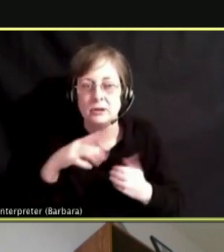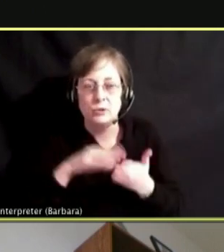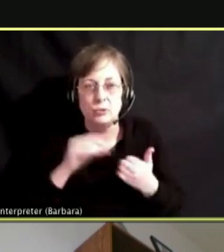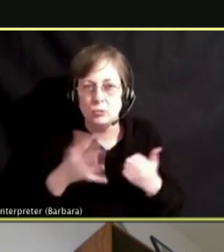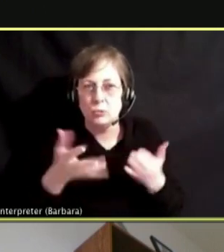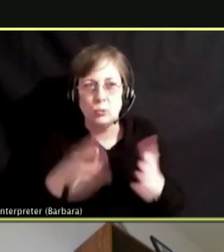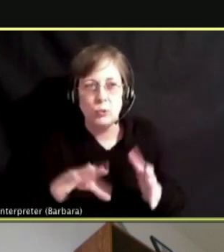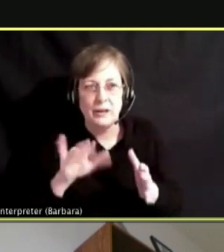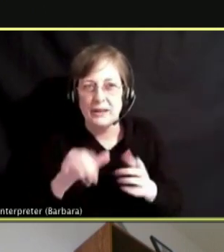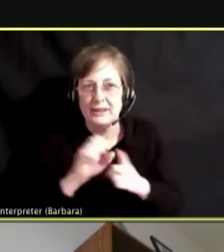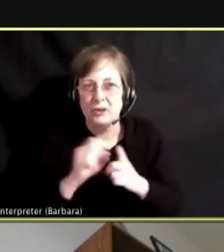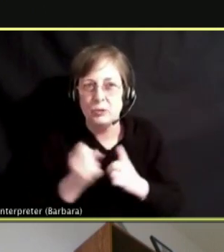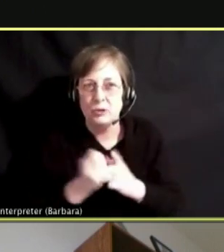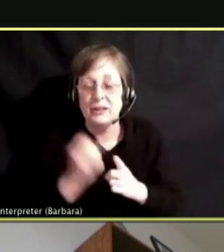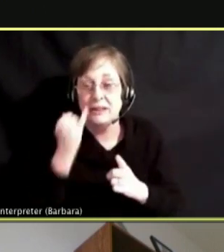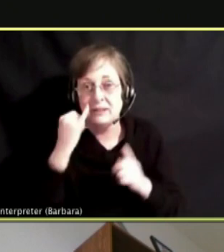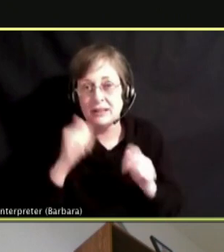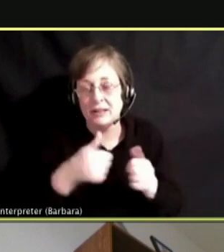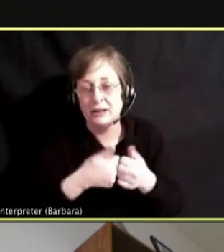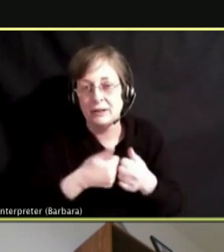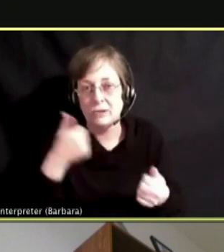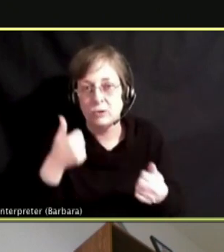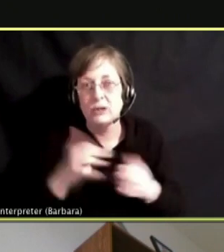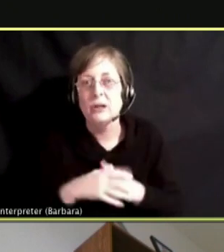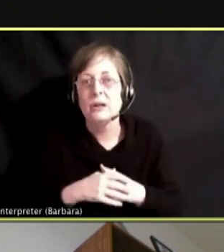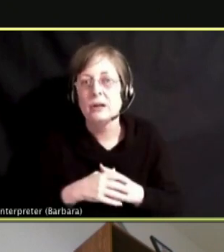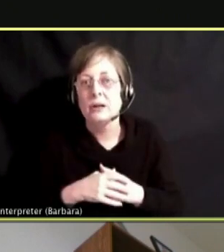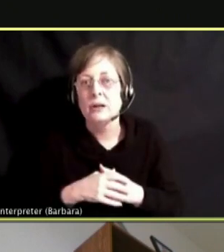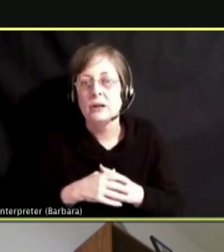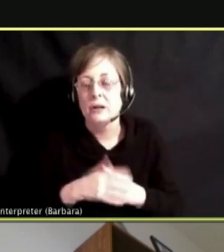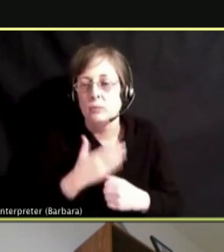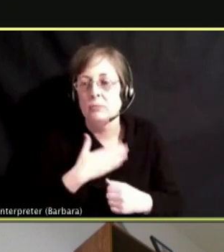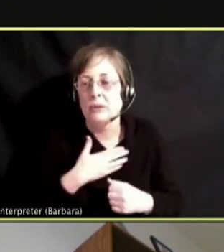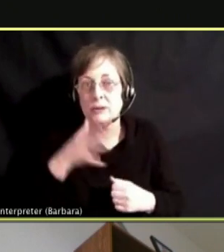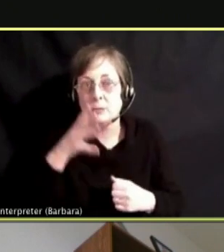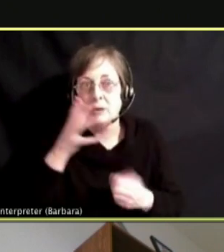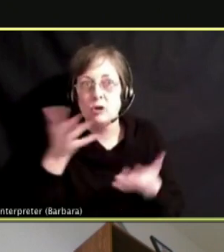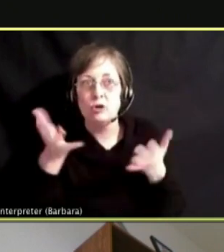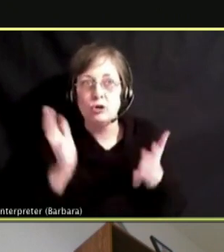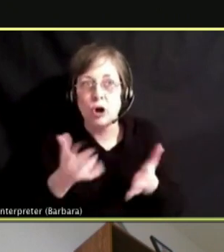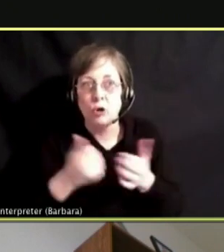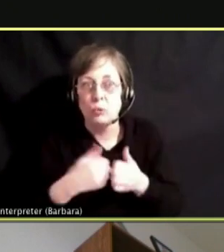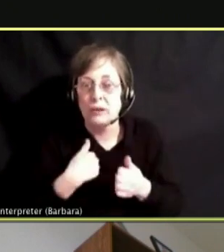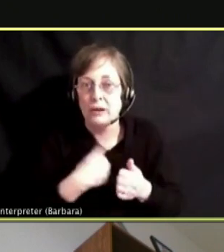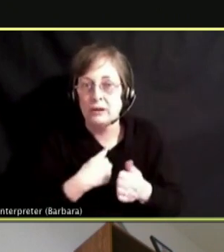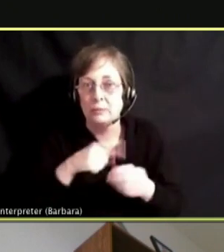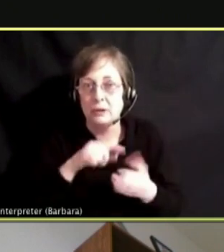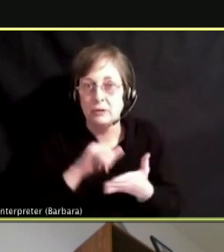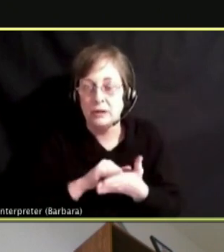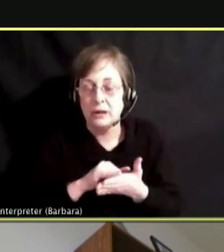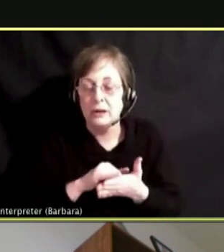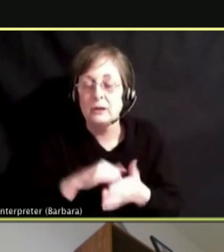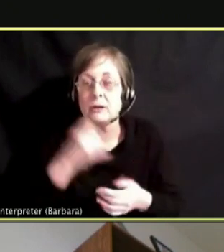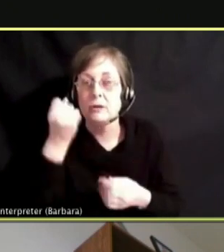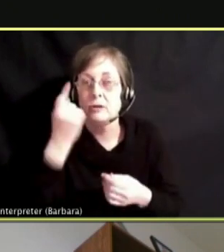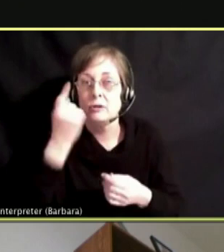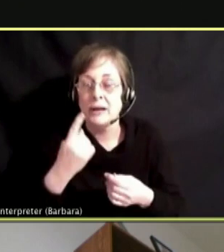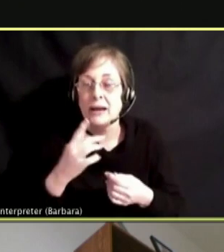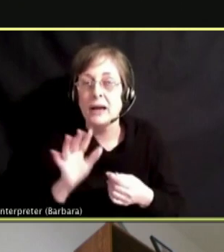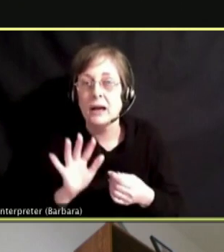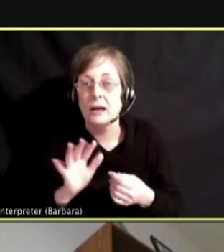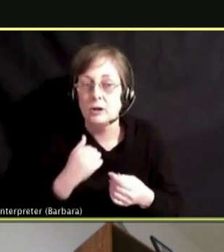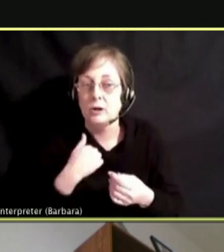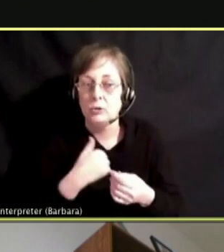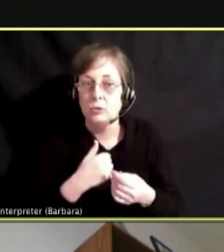AND SO JUST TALK TO US ABOUT IT AND THEY WILL UNDERSTAND THAT OBVIOUSLY A LOT DON'T KNOW